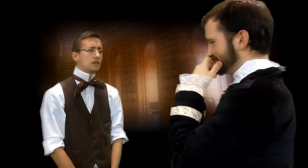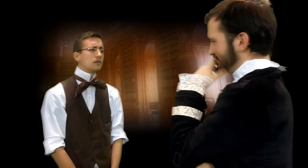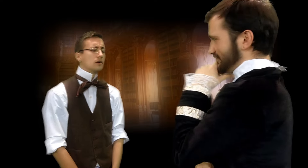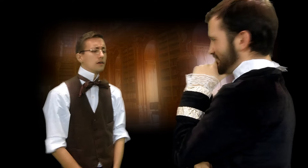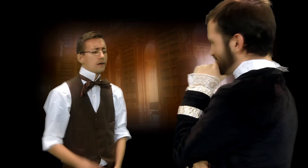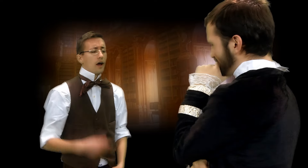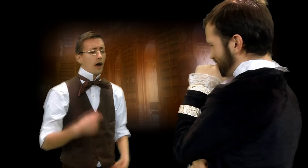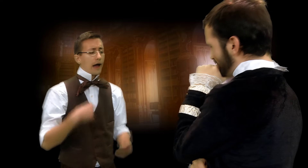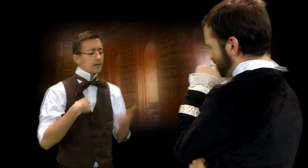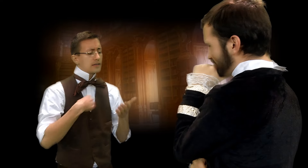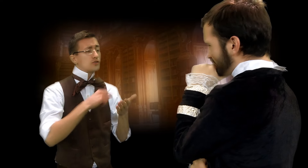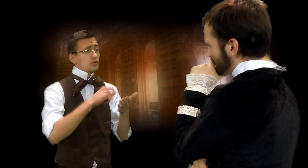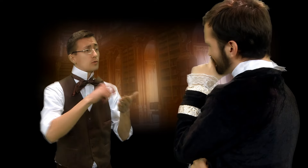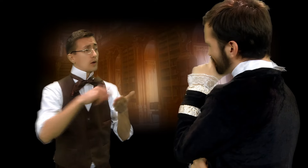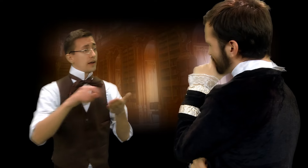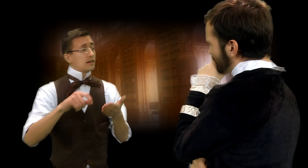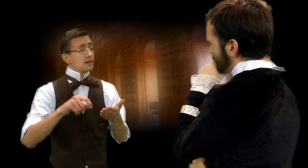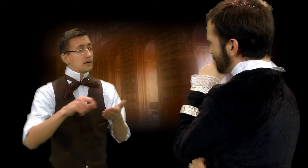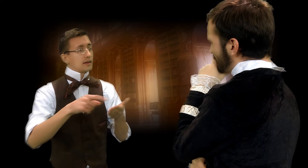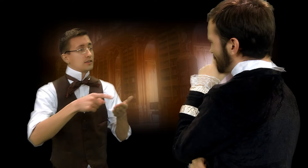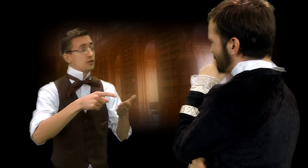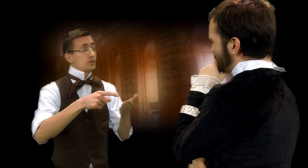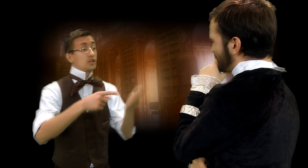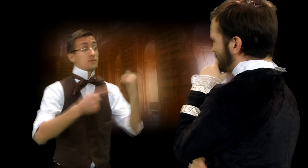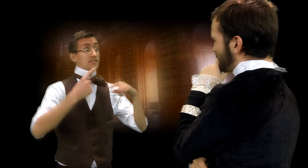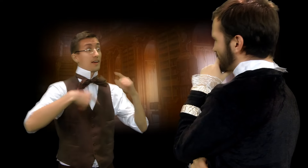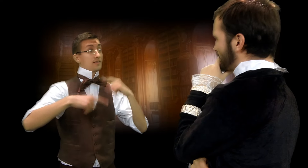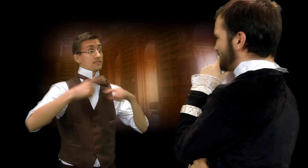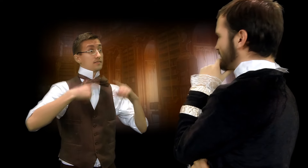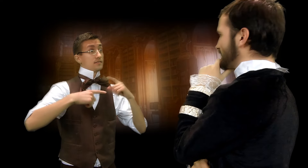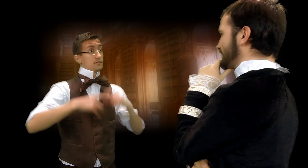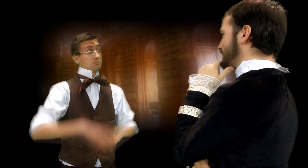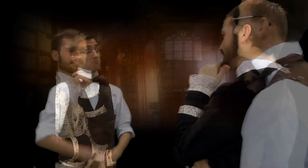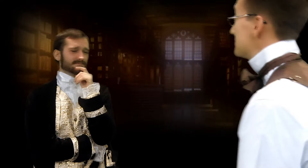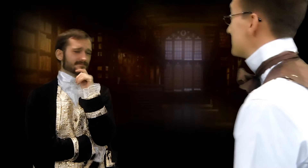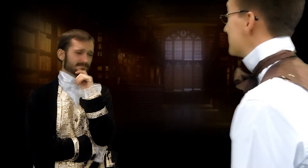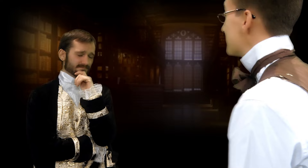I'll teach you to write and you teach me signs.